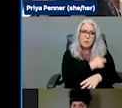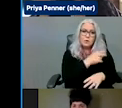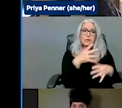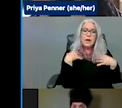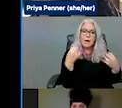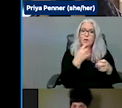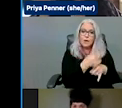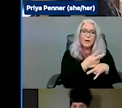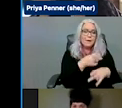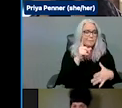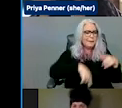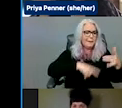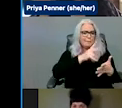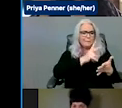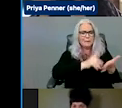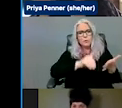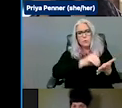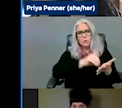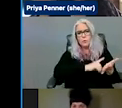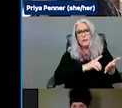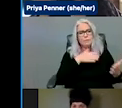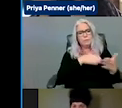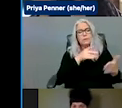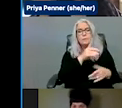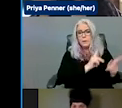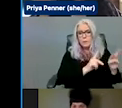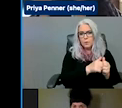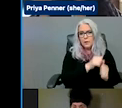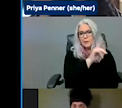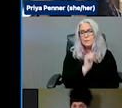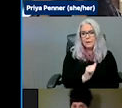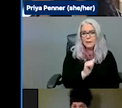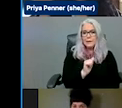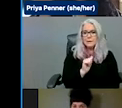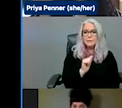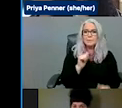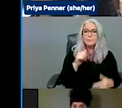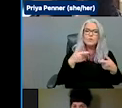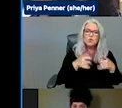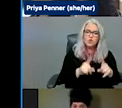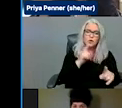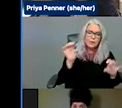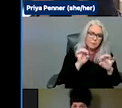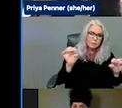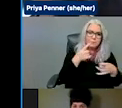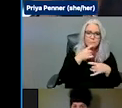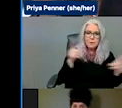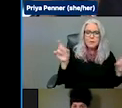people with disabilities throughout emergencies, public health emergencies, and disasters. I think it's